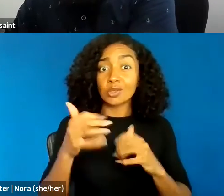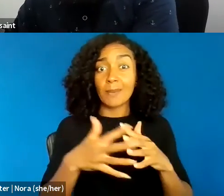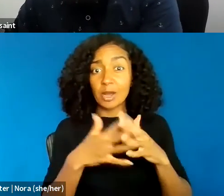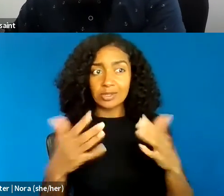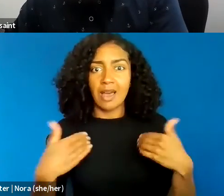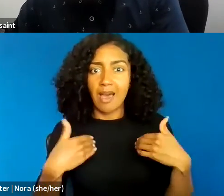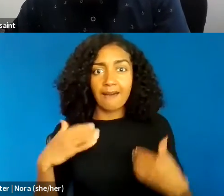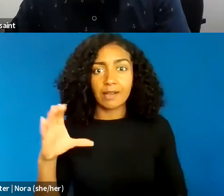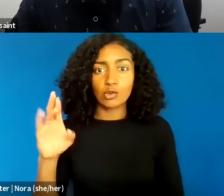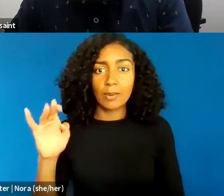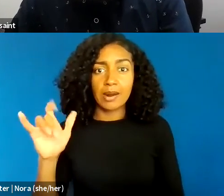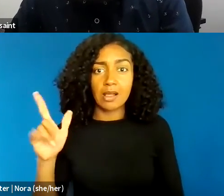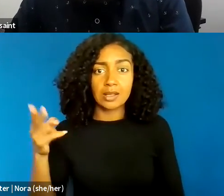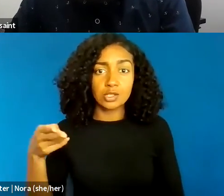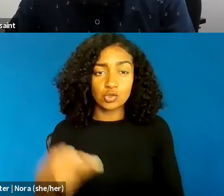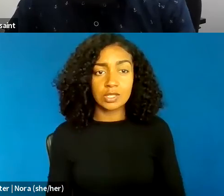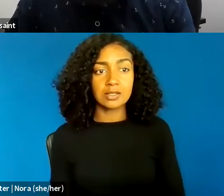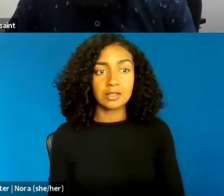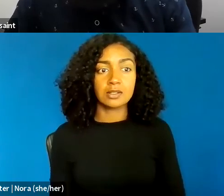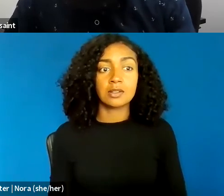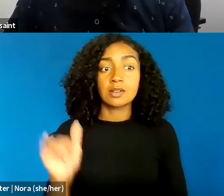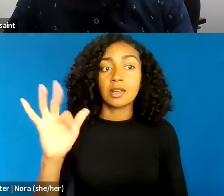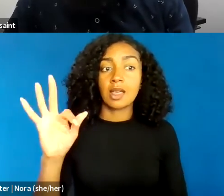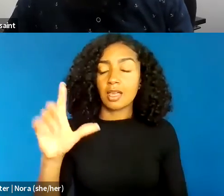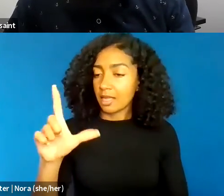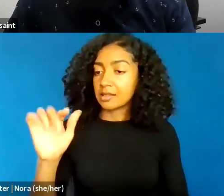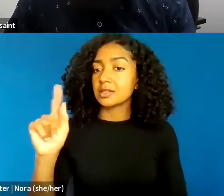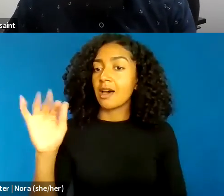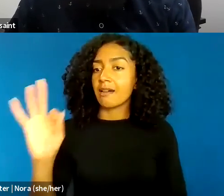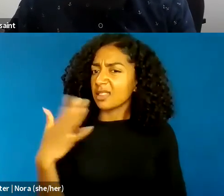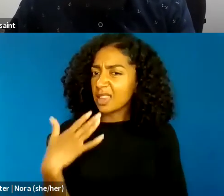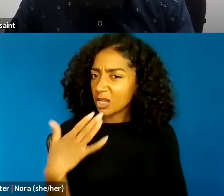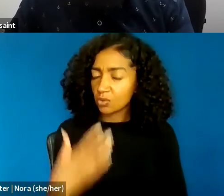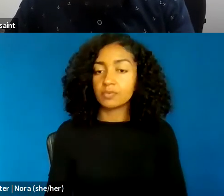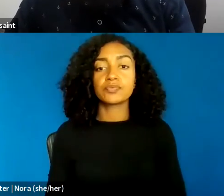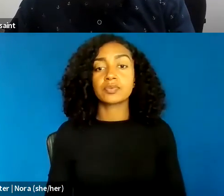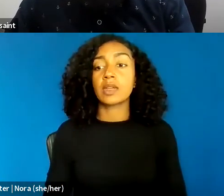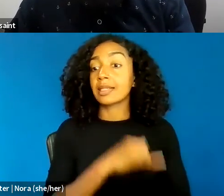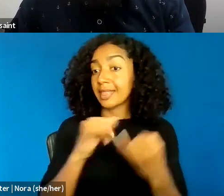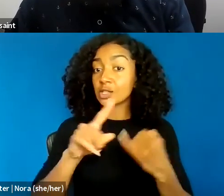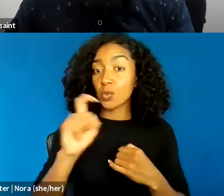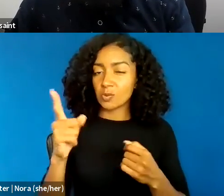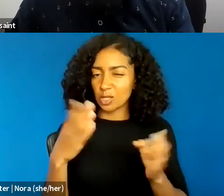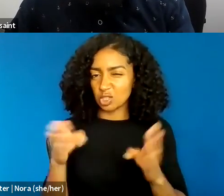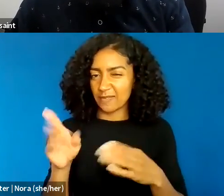All right, thank you. So for our last question, I'm gonna shift gears here and talk a little bit about critical race theory